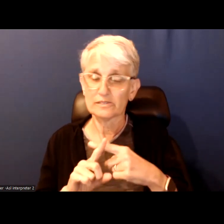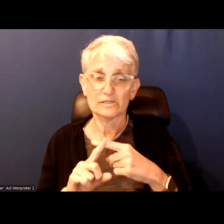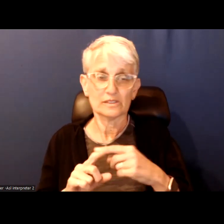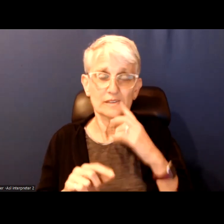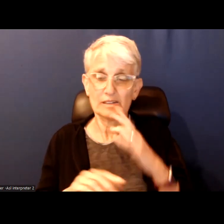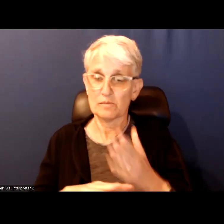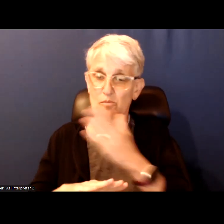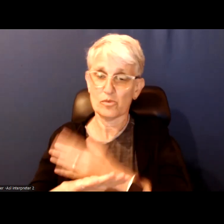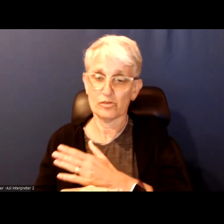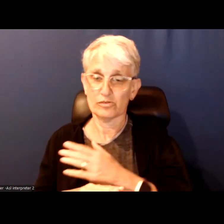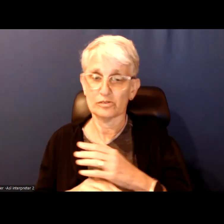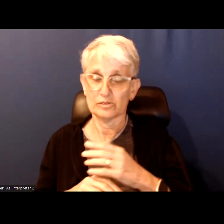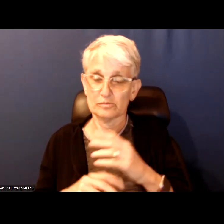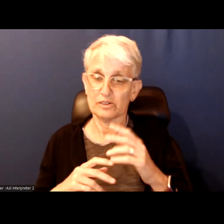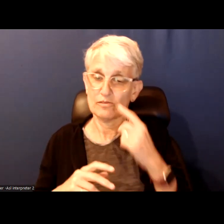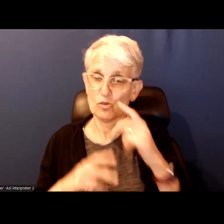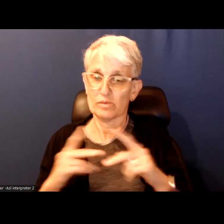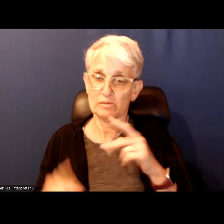and better the lives of people of the city.